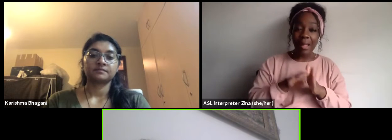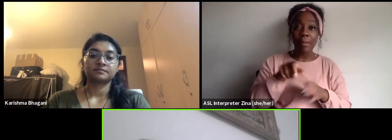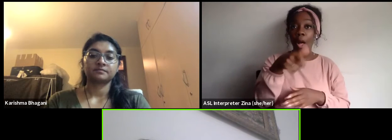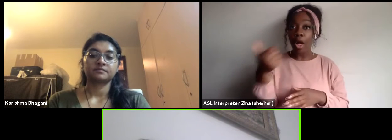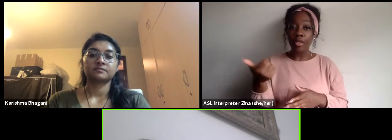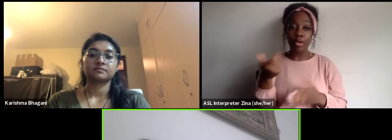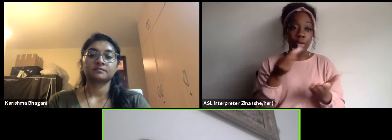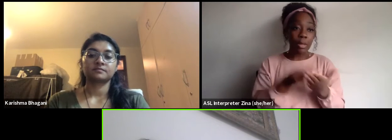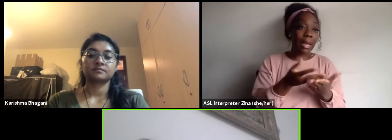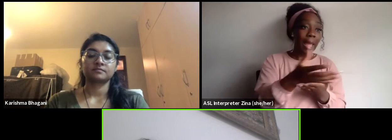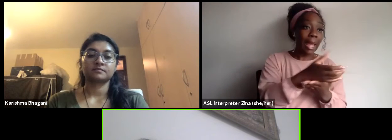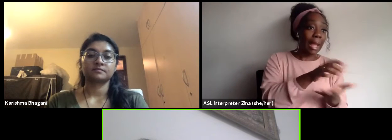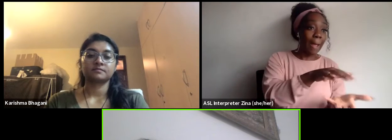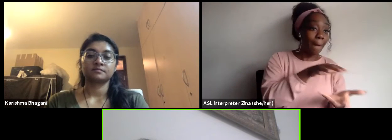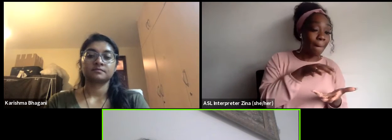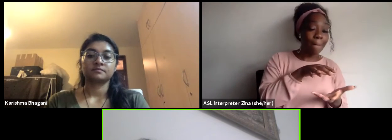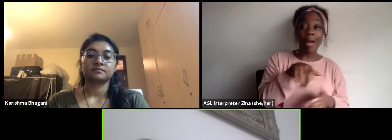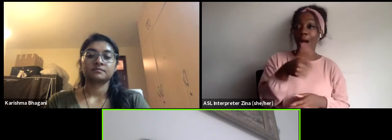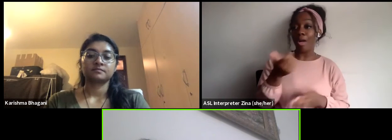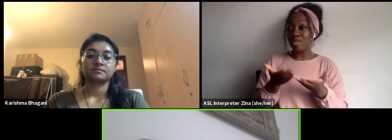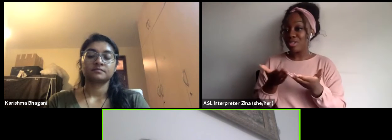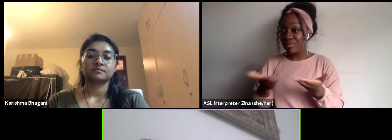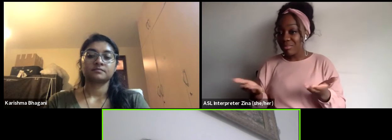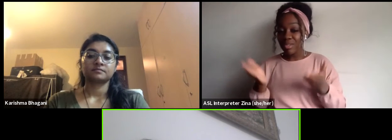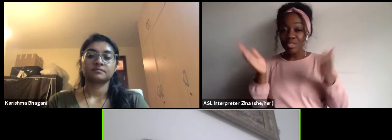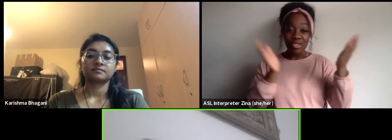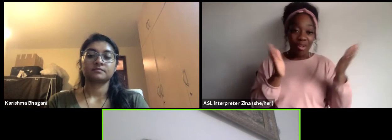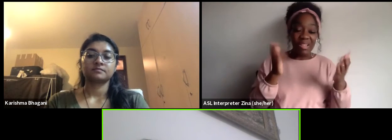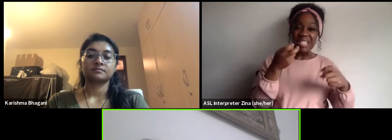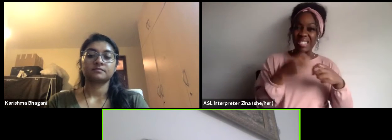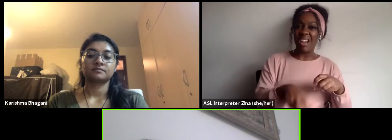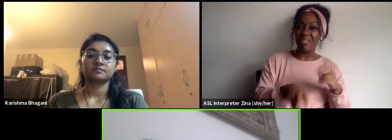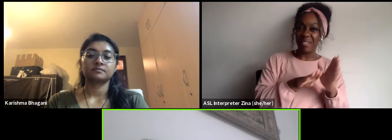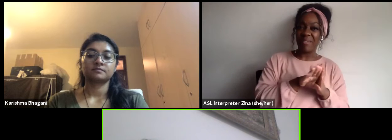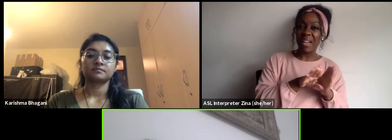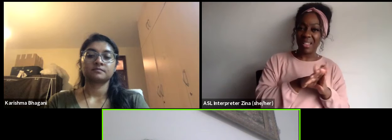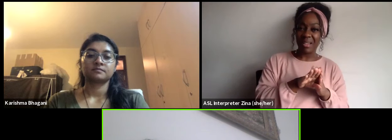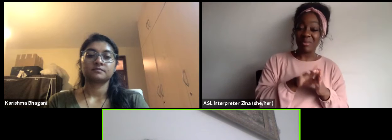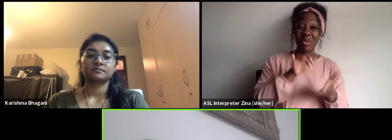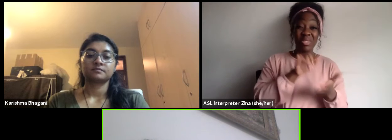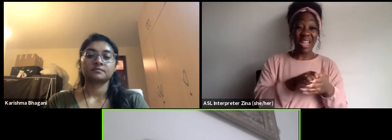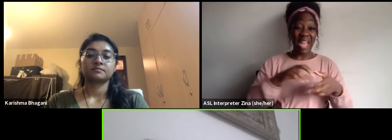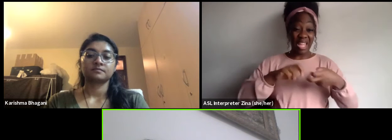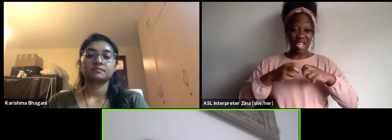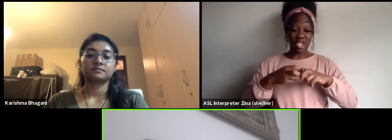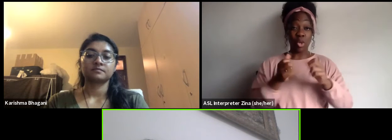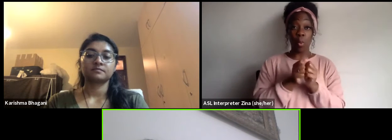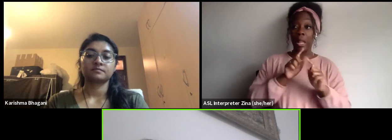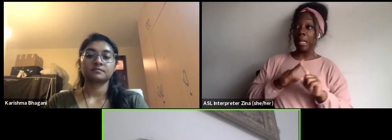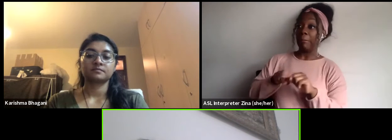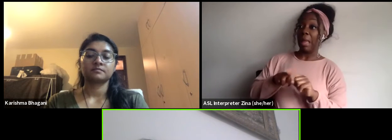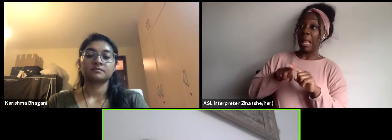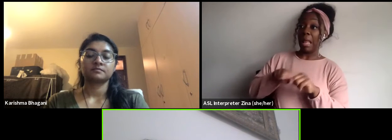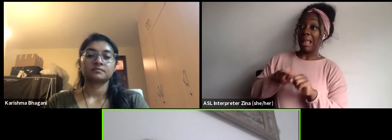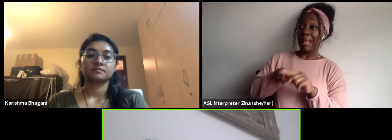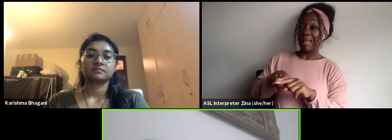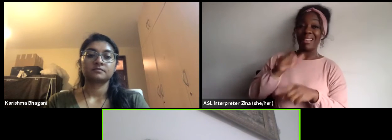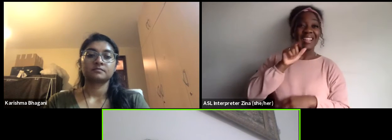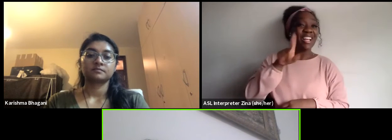So this is to give to say that the problem of dependency does not only relate to international donor